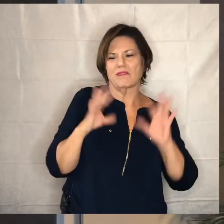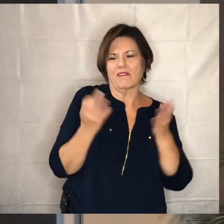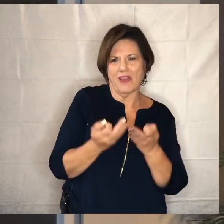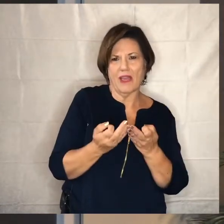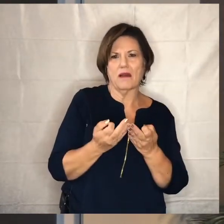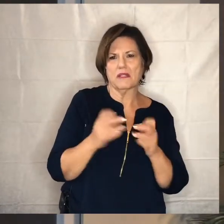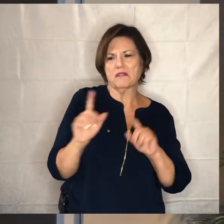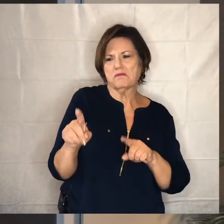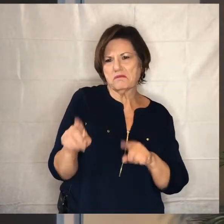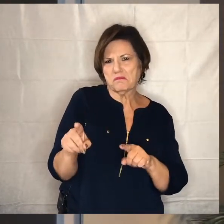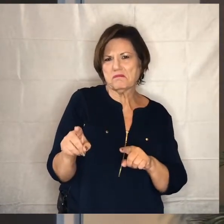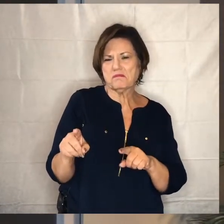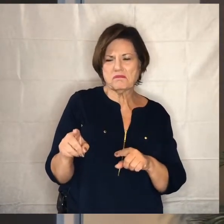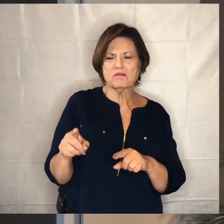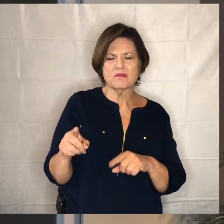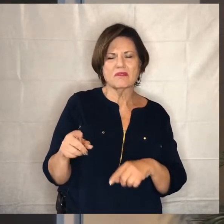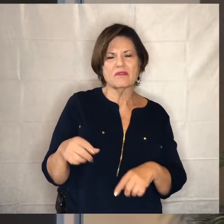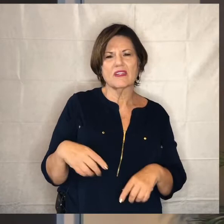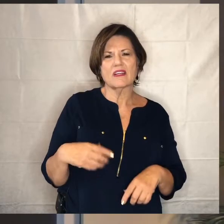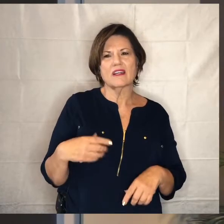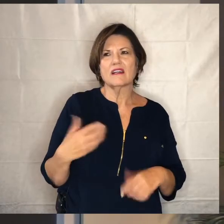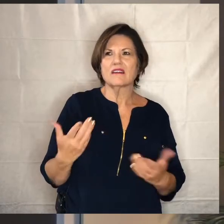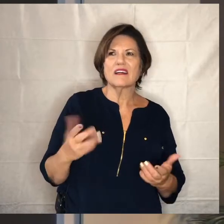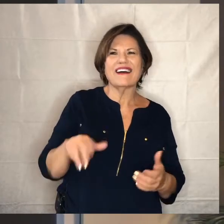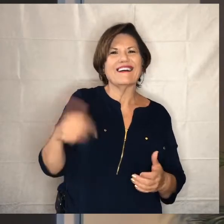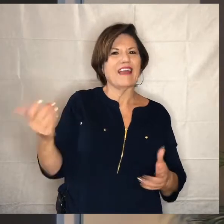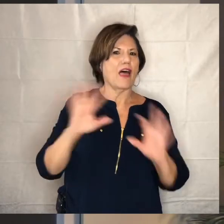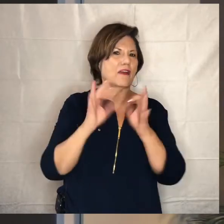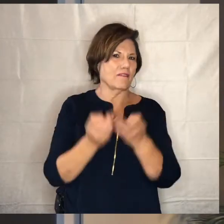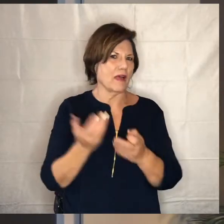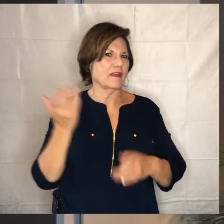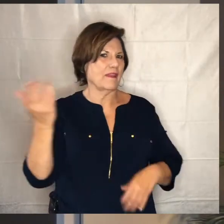to that particular kind of their it's another family it's their families